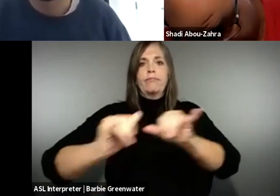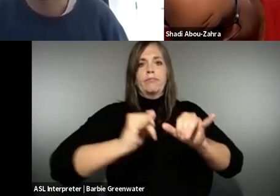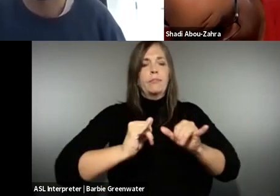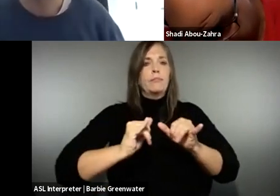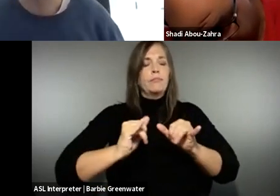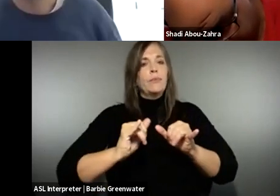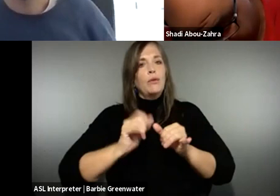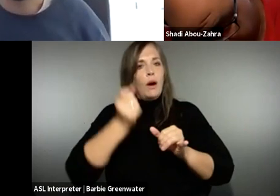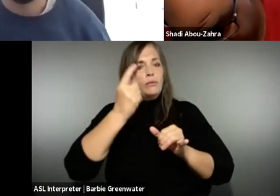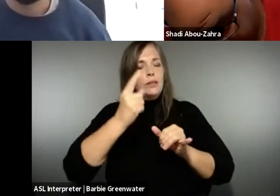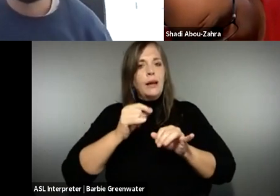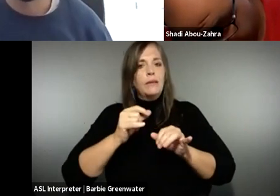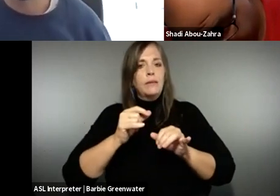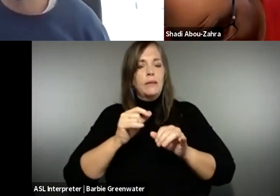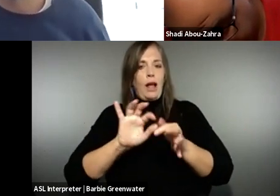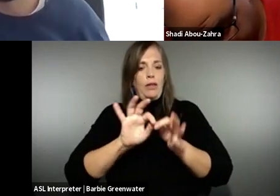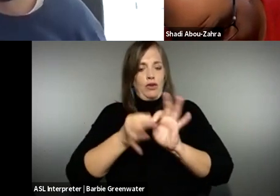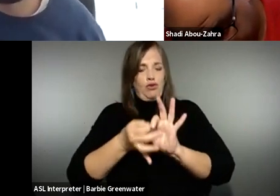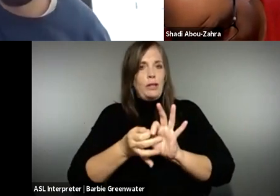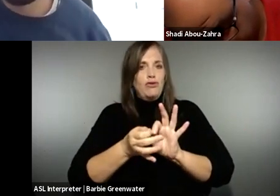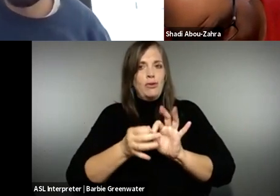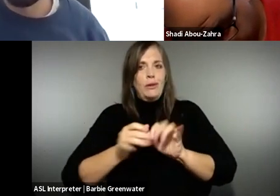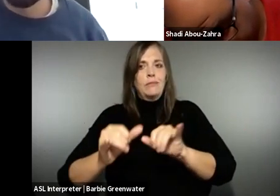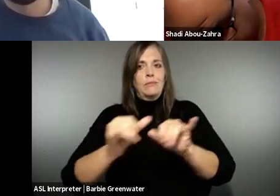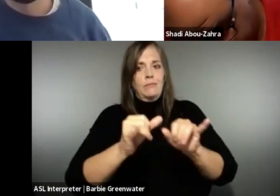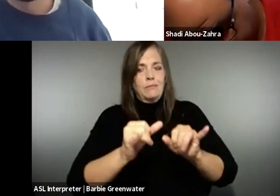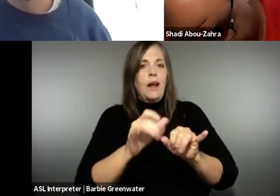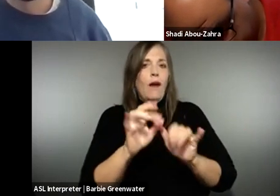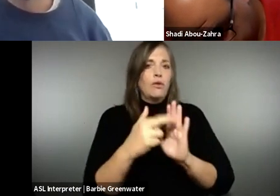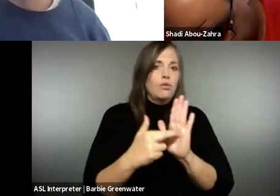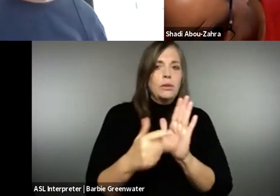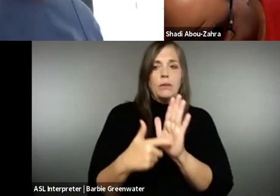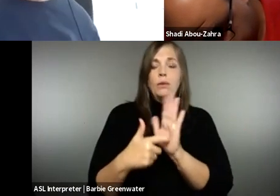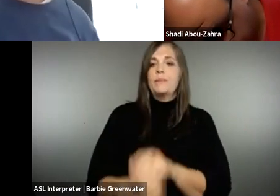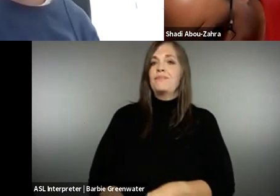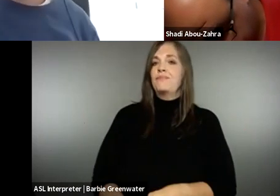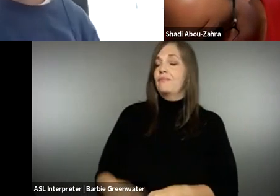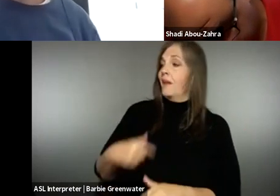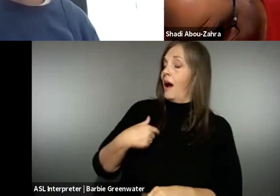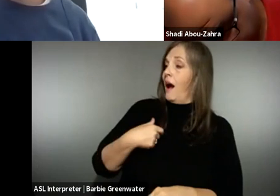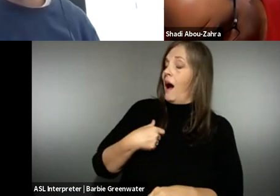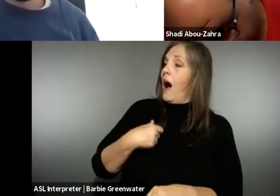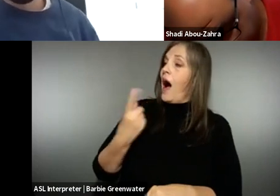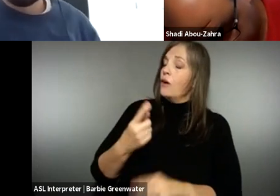point we can expect more harmonization on the interpretation of the rules and requirements. >> SUSANNA LAURIN: Okay. So more